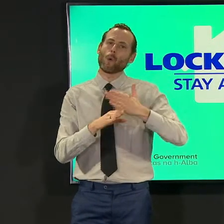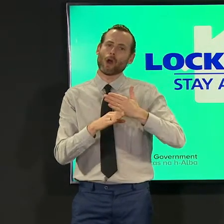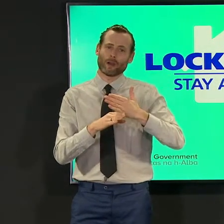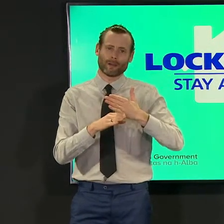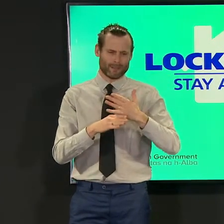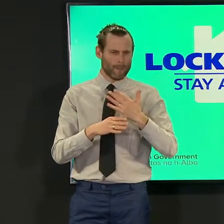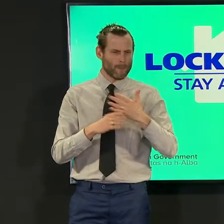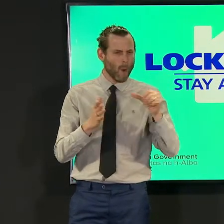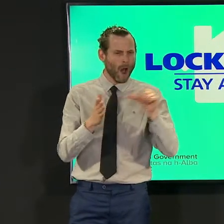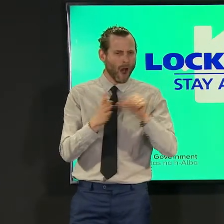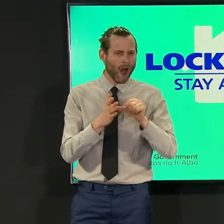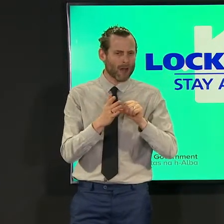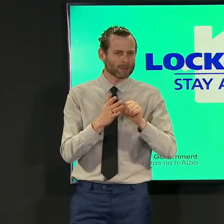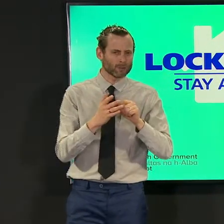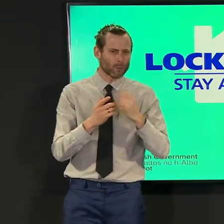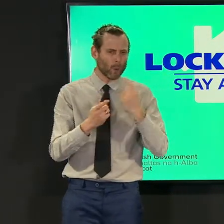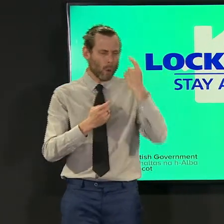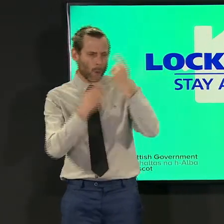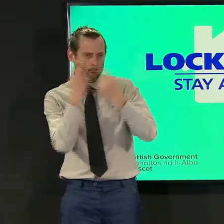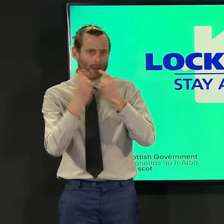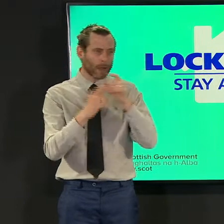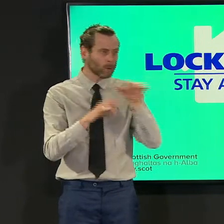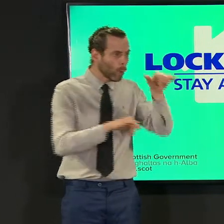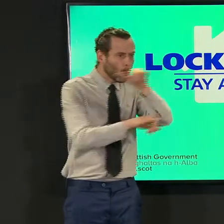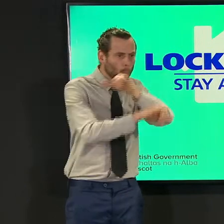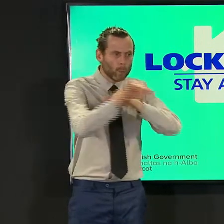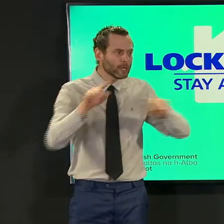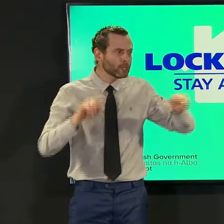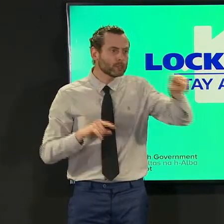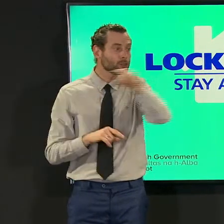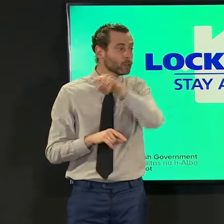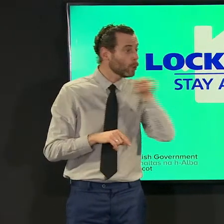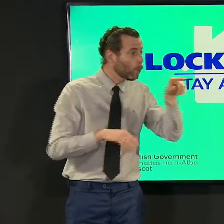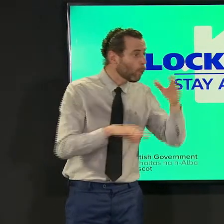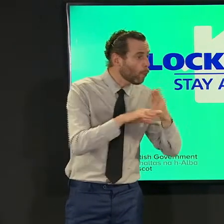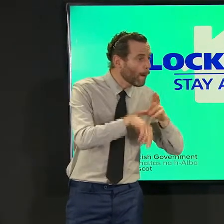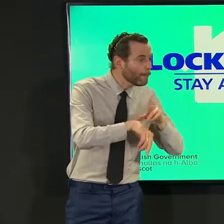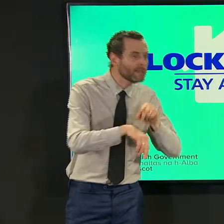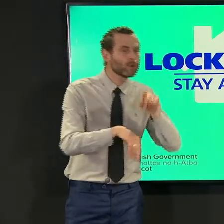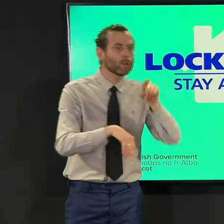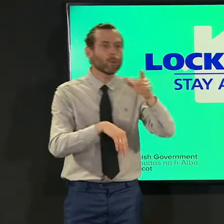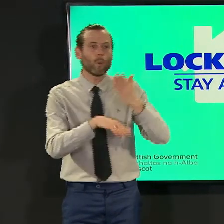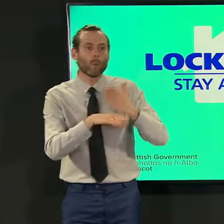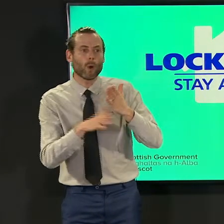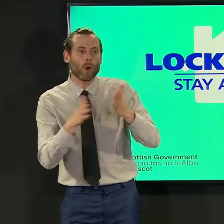and of course you'll remember that what jcvi have also said from the very start